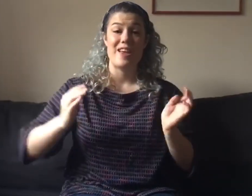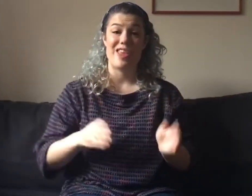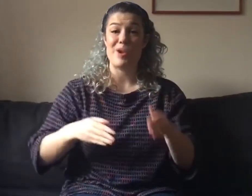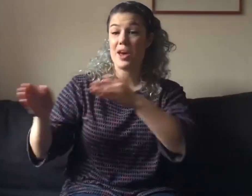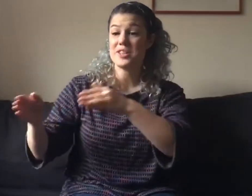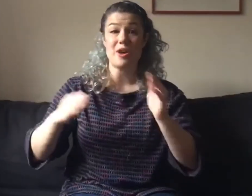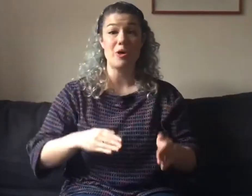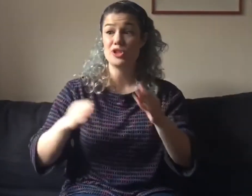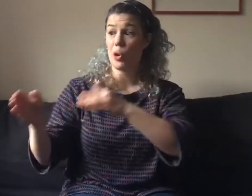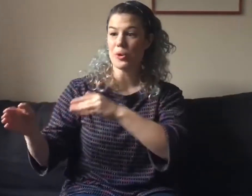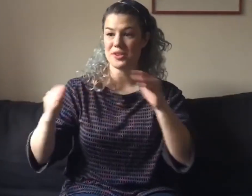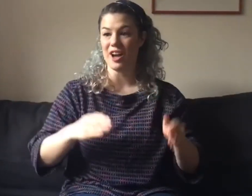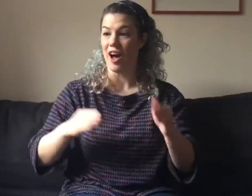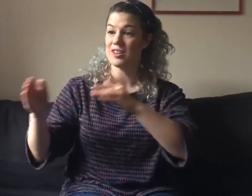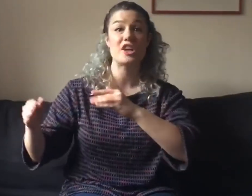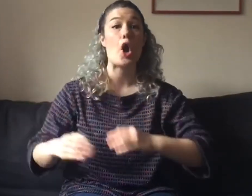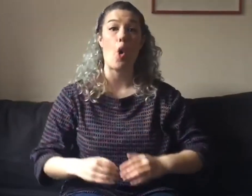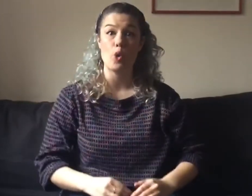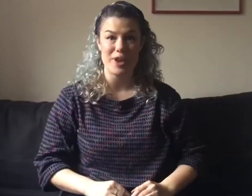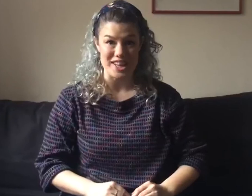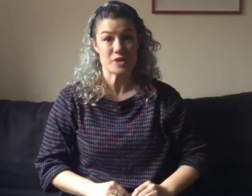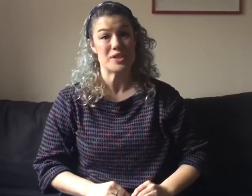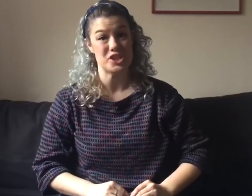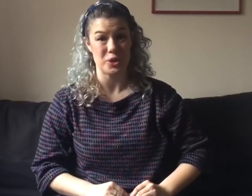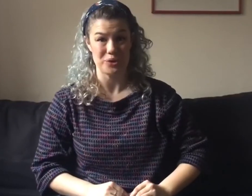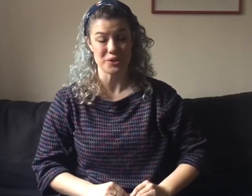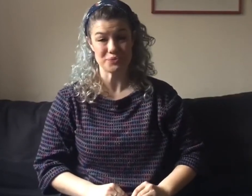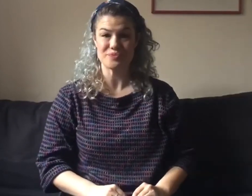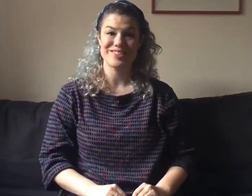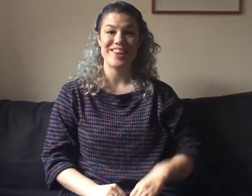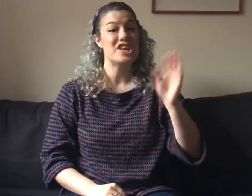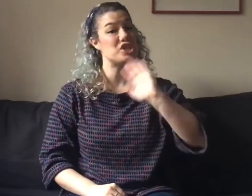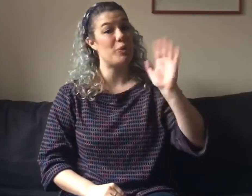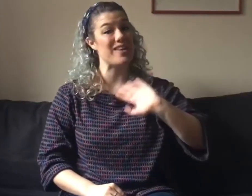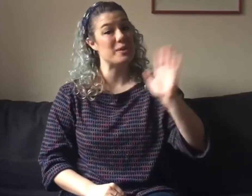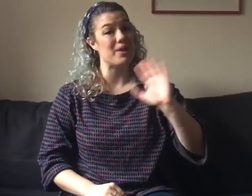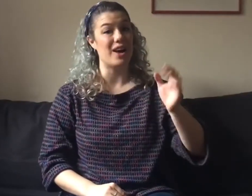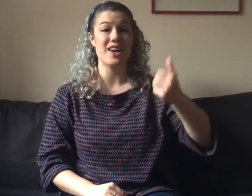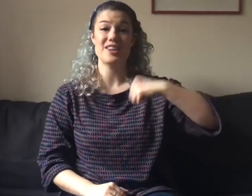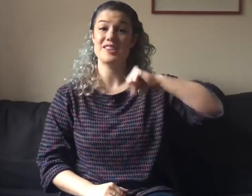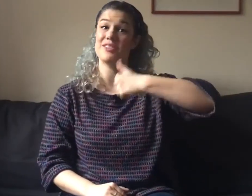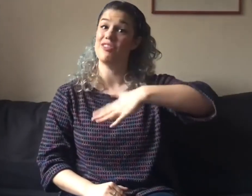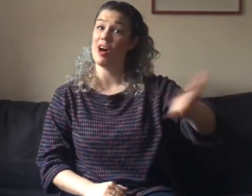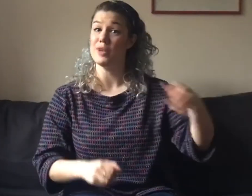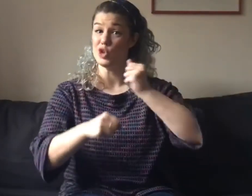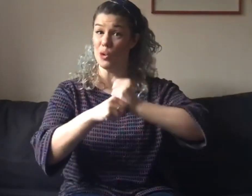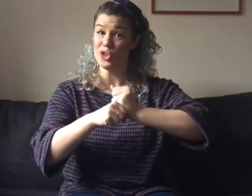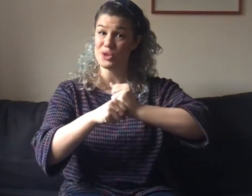They were loaded onto the horse and cart, all ready to be sold. She waved goodbye to farmer George